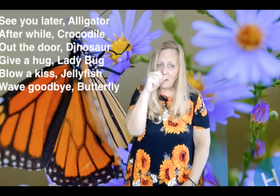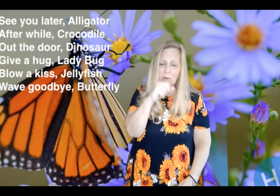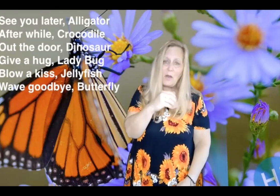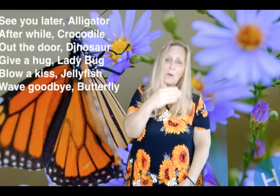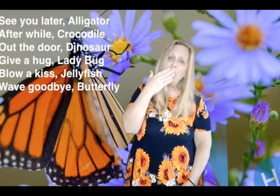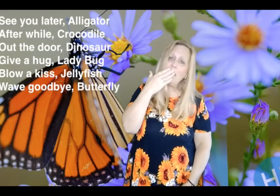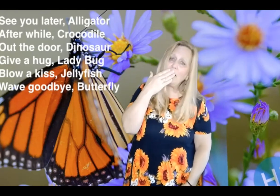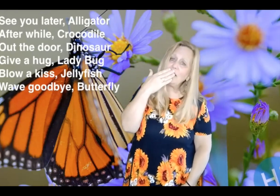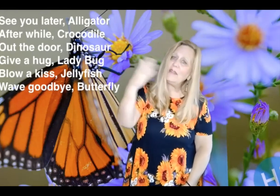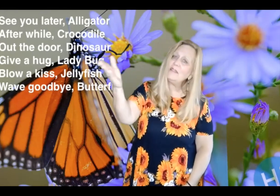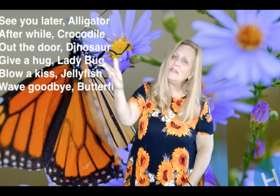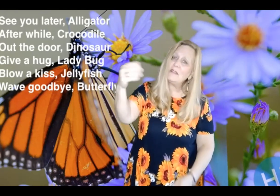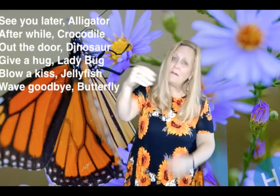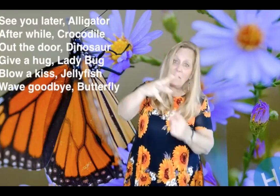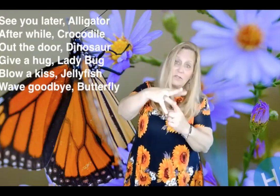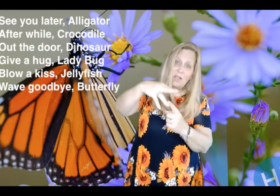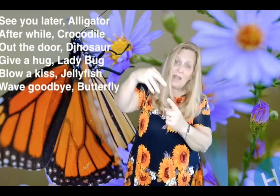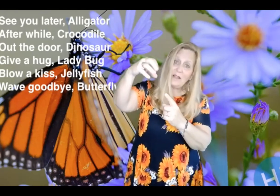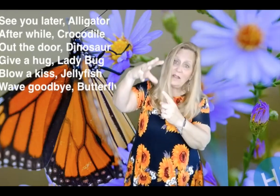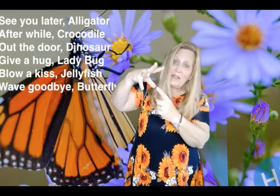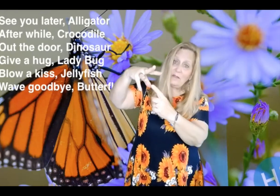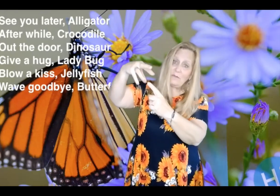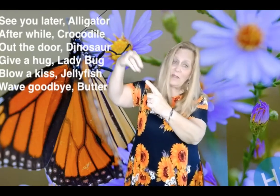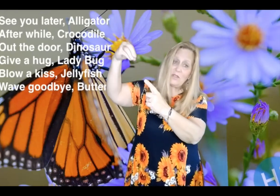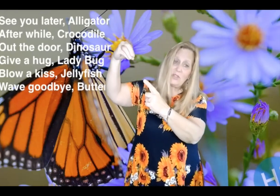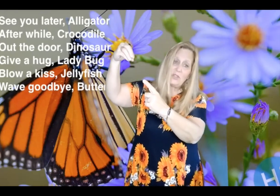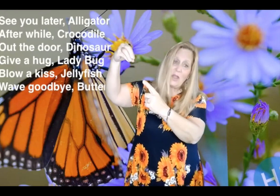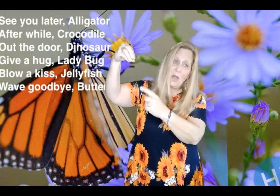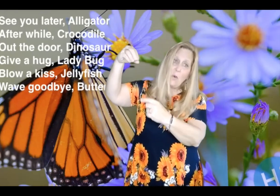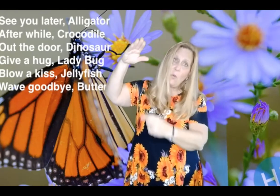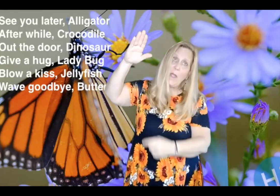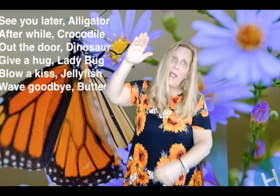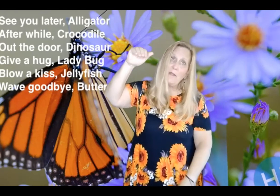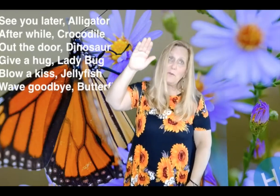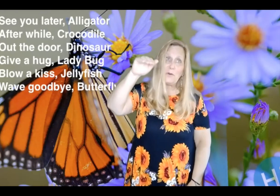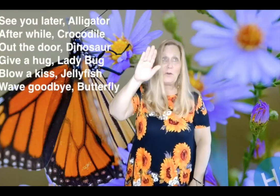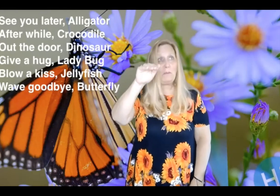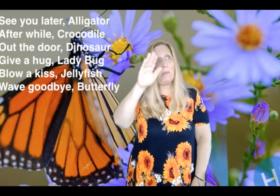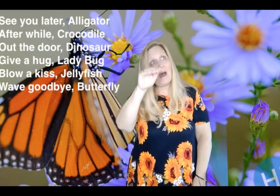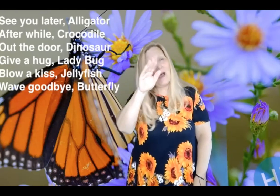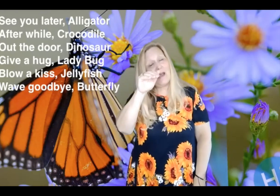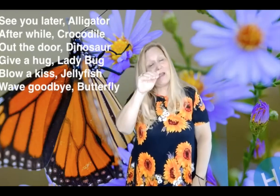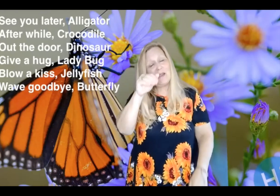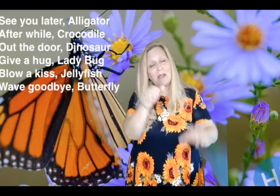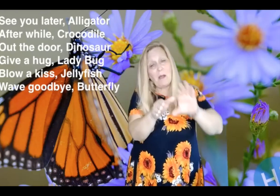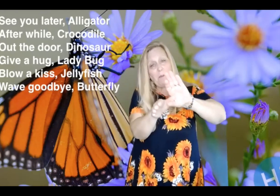blow a kiss jelly fish. Wave Good bye butterfly.